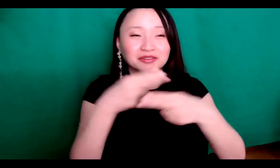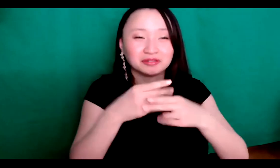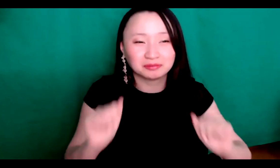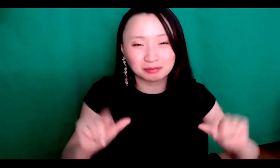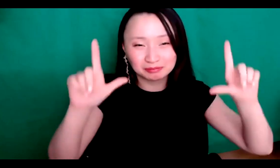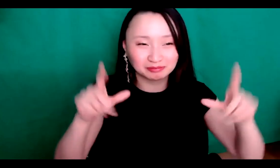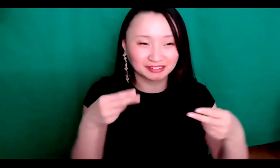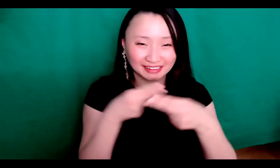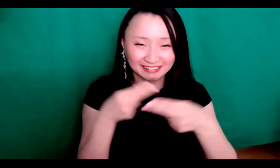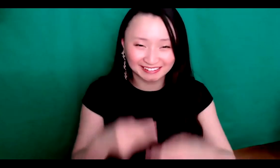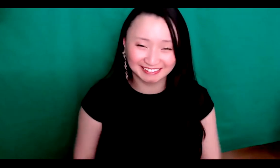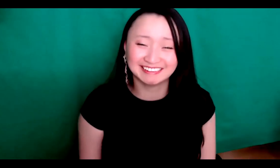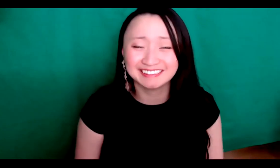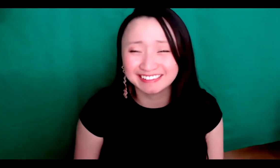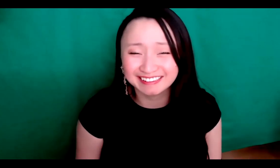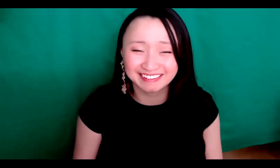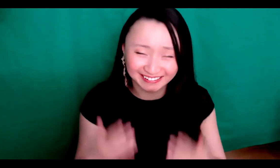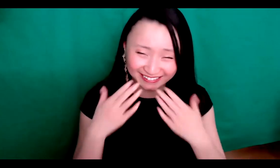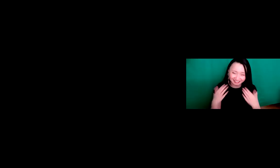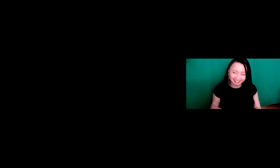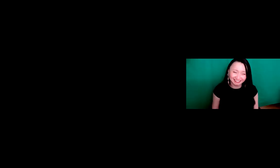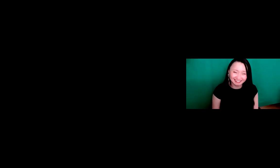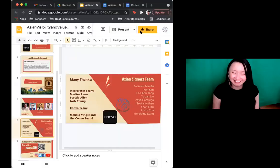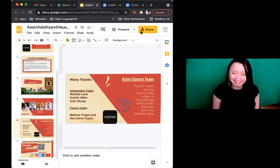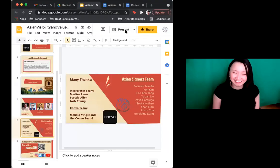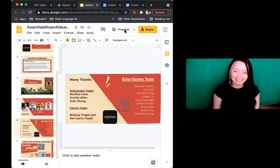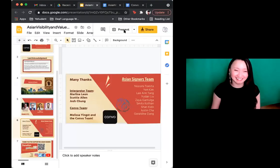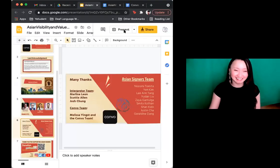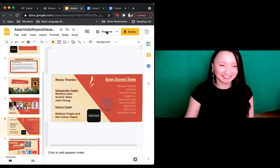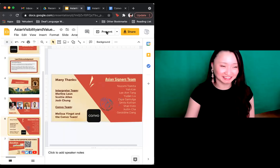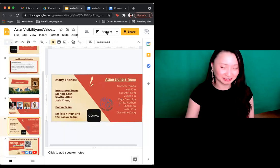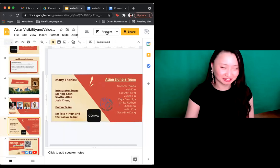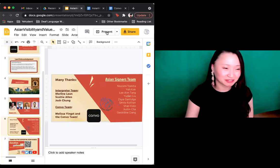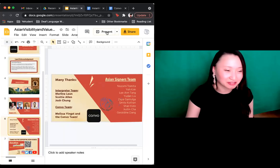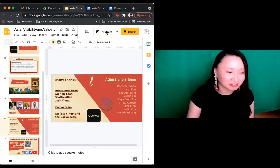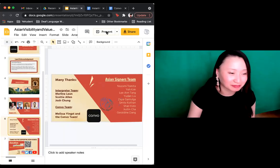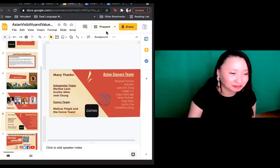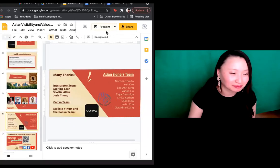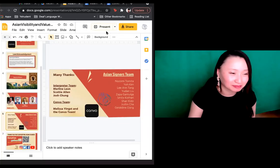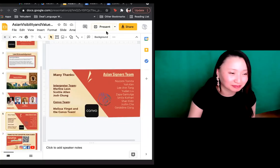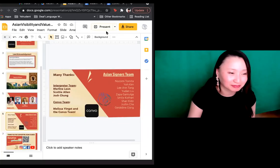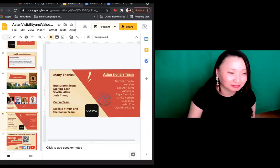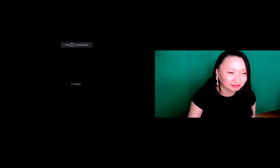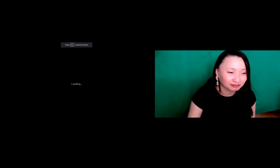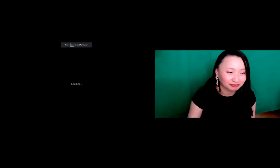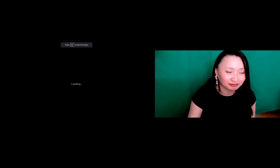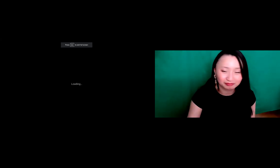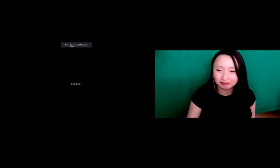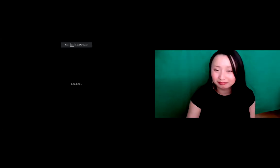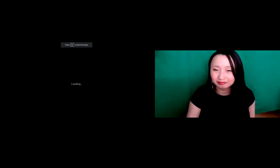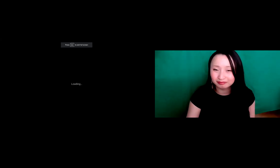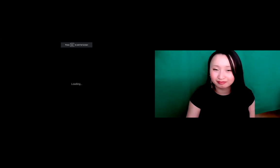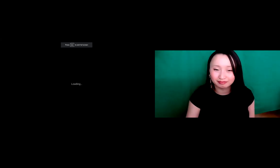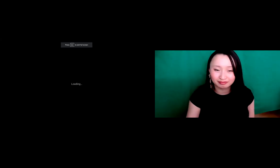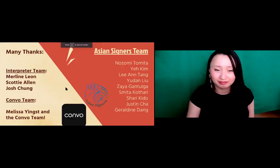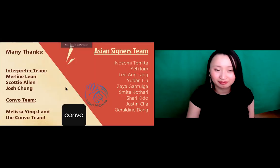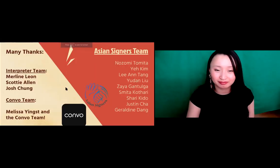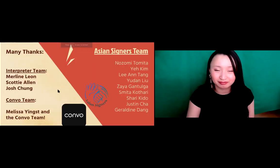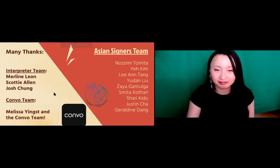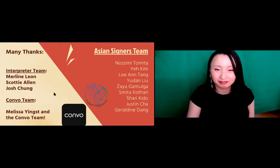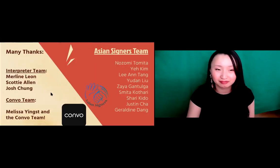like to ask for all of our panels to balance the traveler cameras.